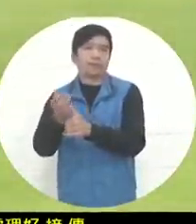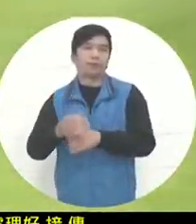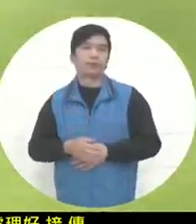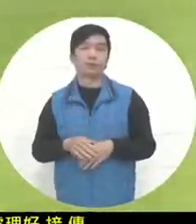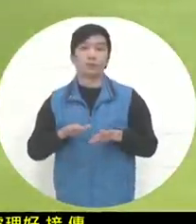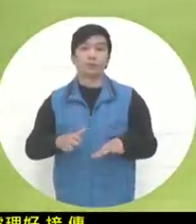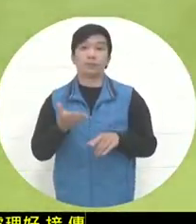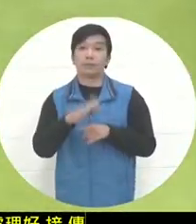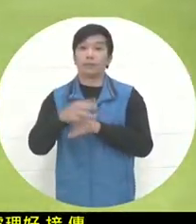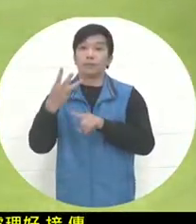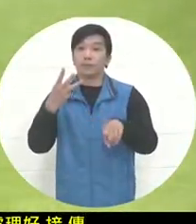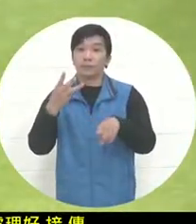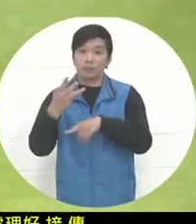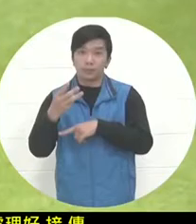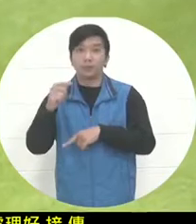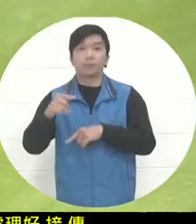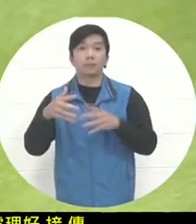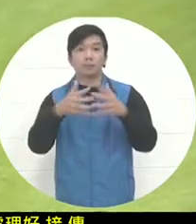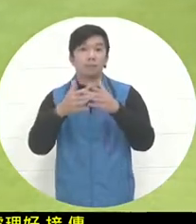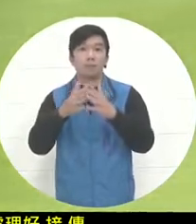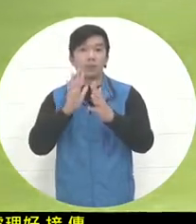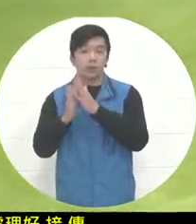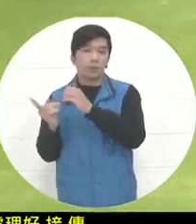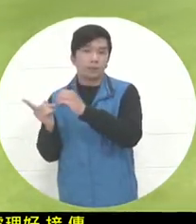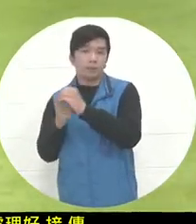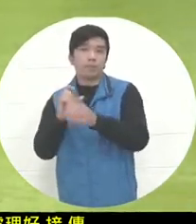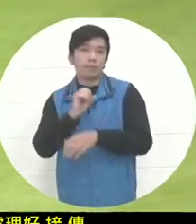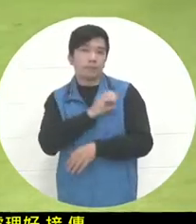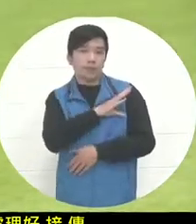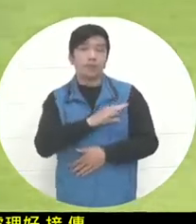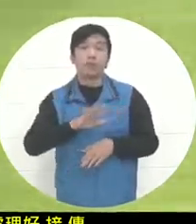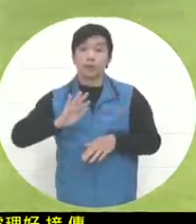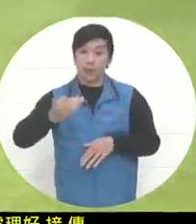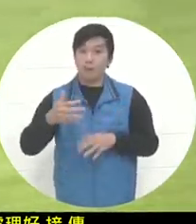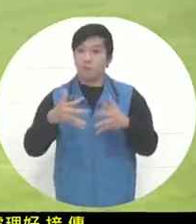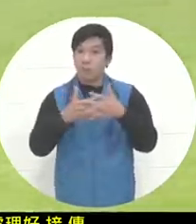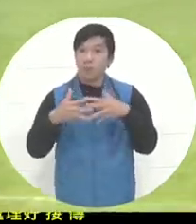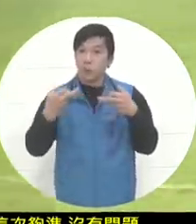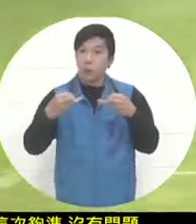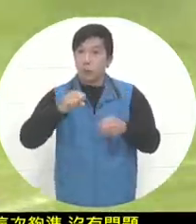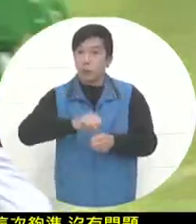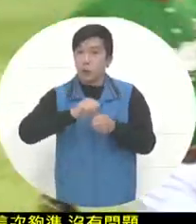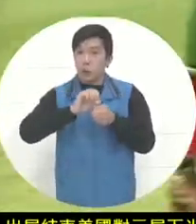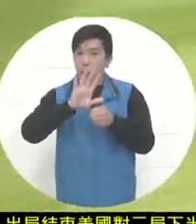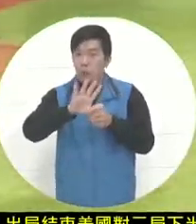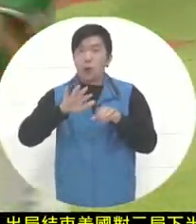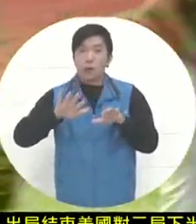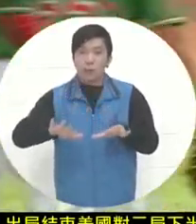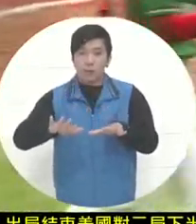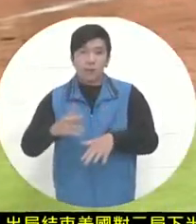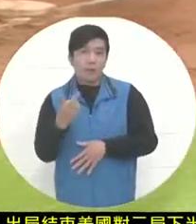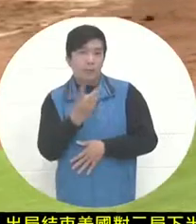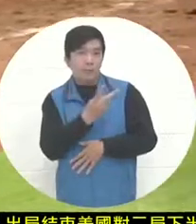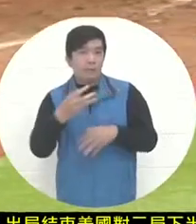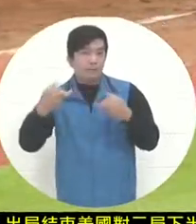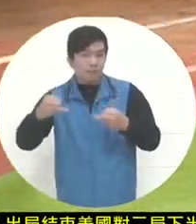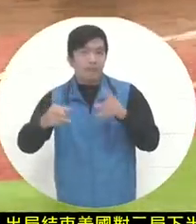the U.S. team's offense in the second half of the second inning. However, the U.S. team still gained something in this inning. The current game between the two teams